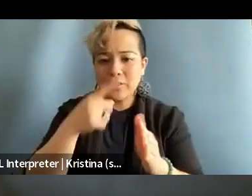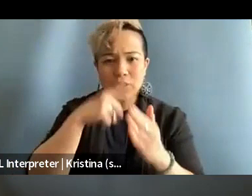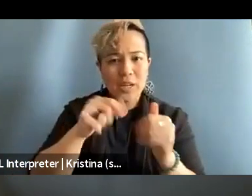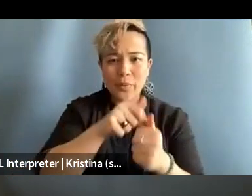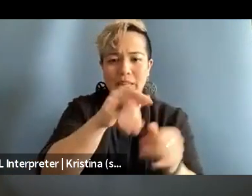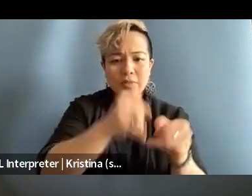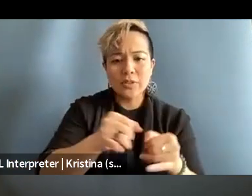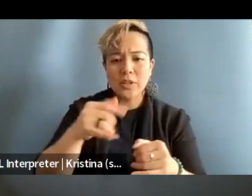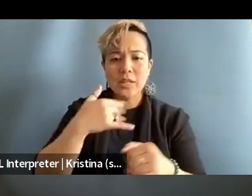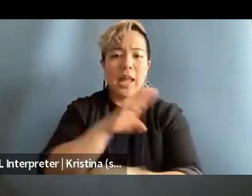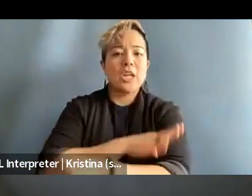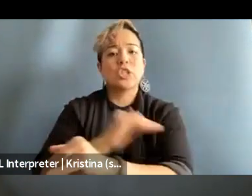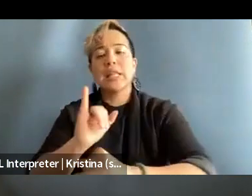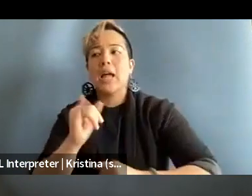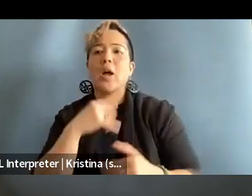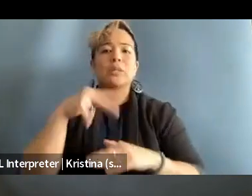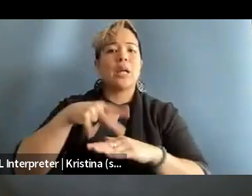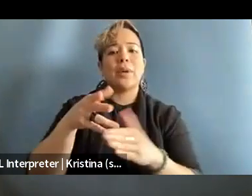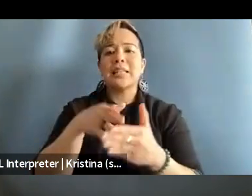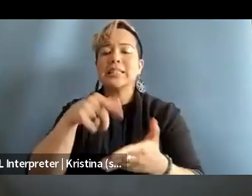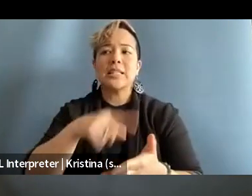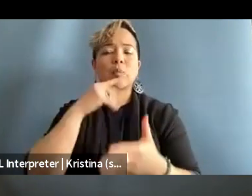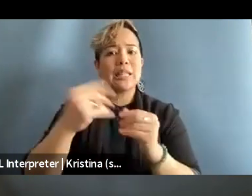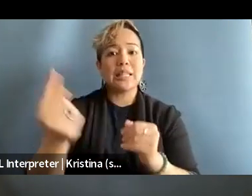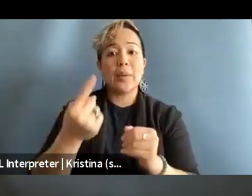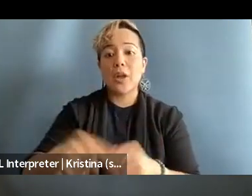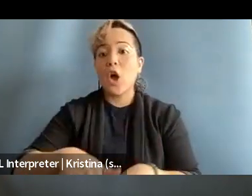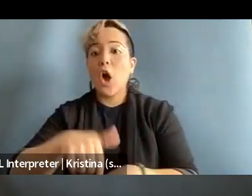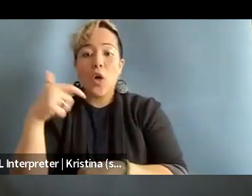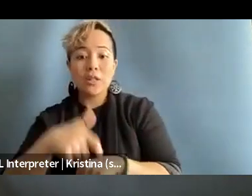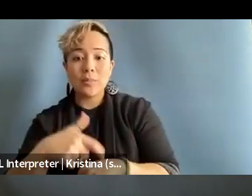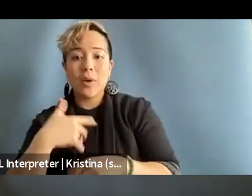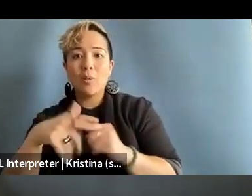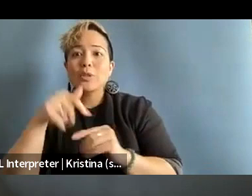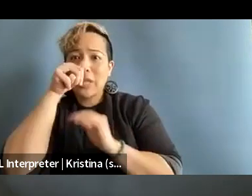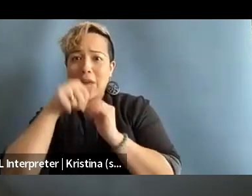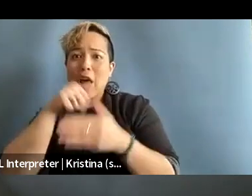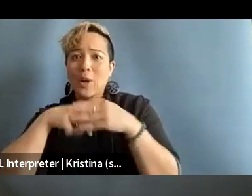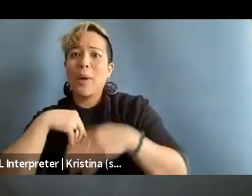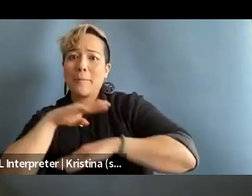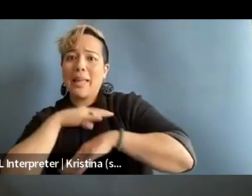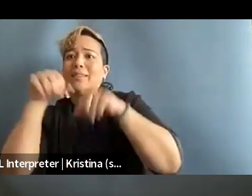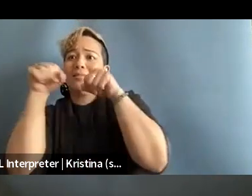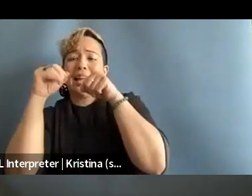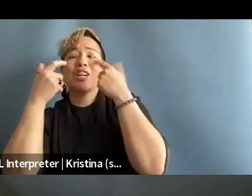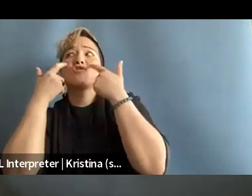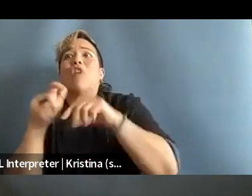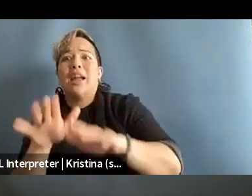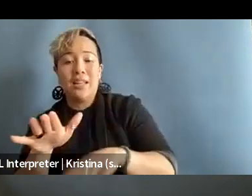you know what, I'm gonna stand up against this and I'm gonna say something other times I want to hide under my blanket and cry. So if you check with the individual,